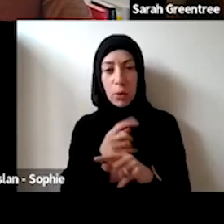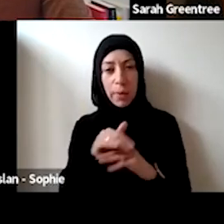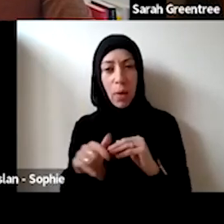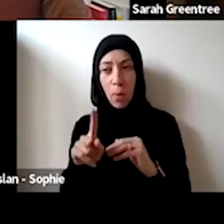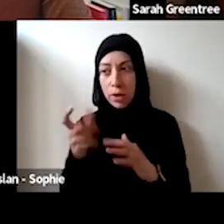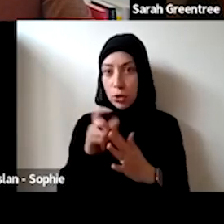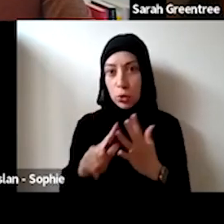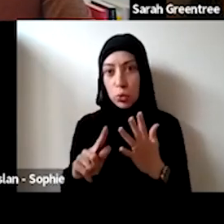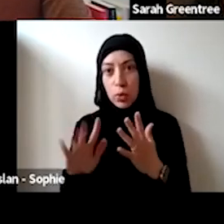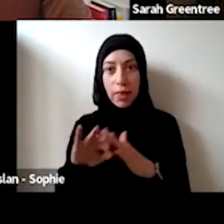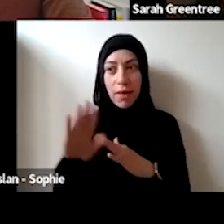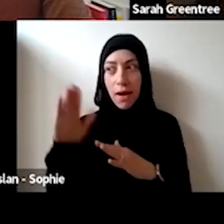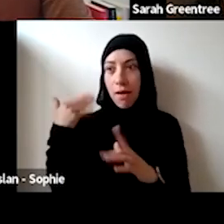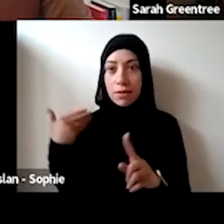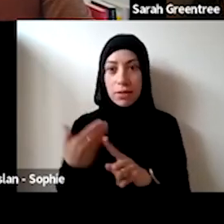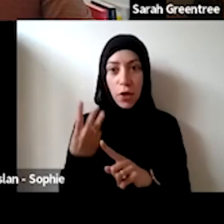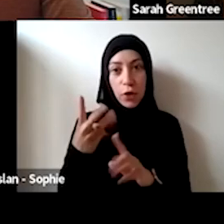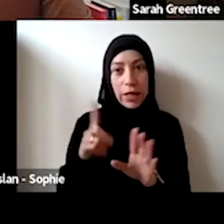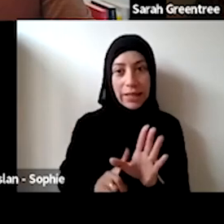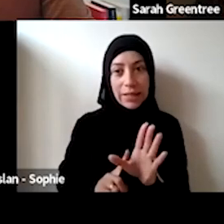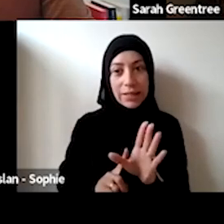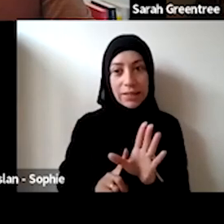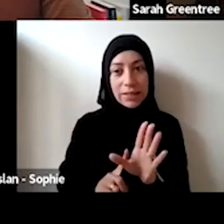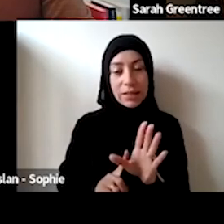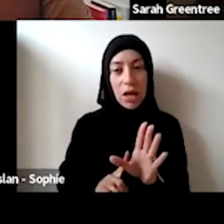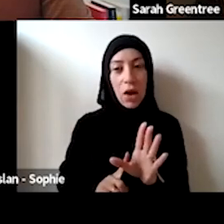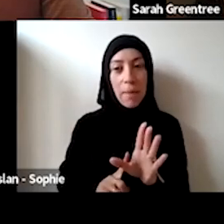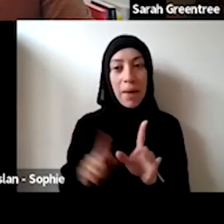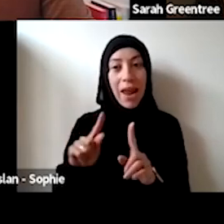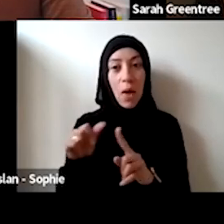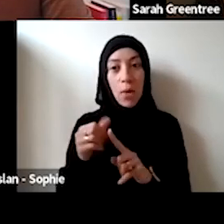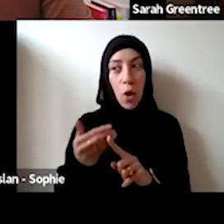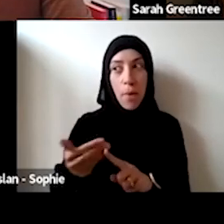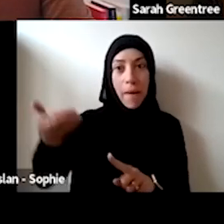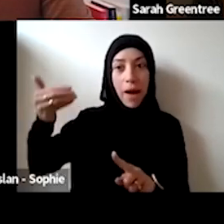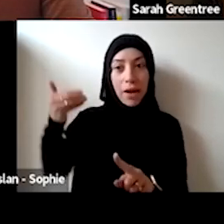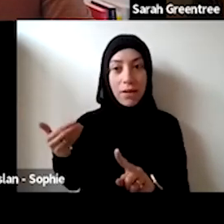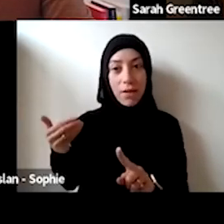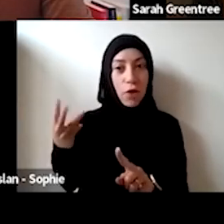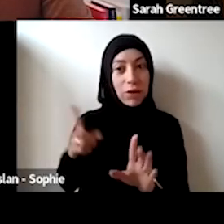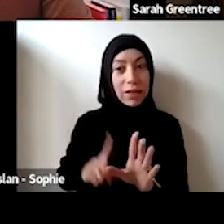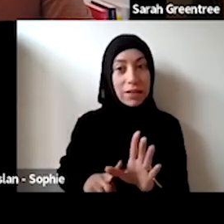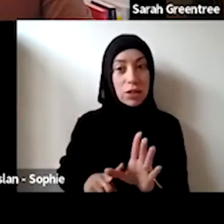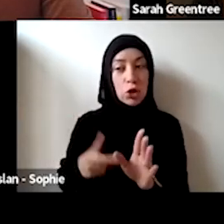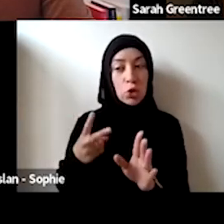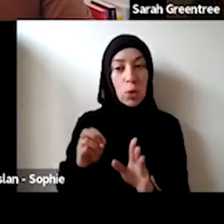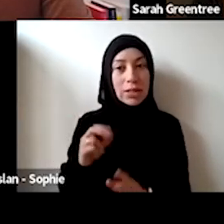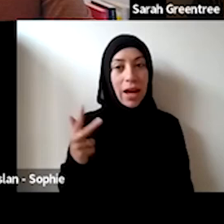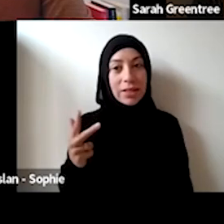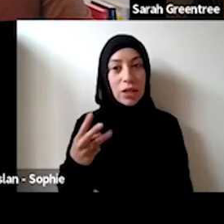pre-pandemic. So we are not… I think of those we sort of said. What have you done in the last 3 years? if you remember the last EOI if you made one of those, we sort of said, what have you done in the last three years? I we have extended it back a little bit with captures 2018, and 2019 activity which was I think we've just. We've extended it back a little bit, so it captures sort of 2018,